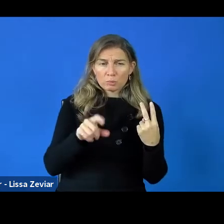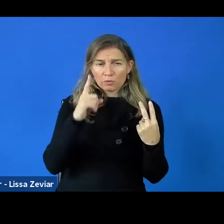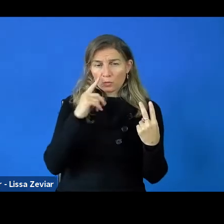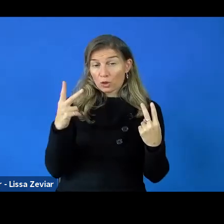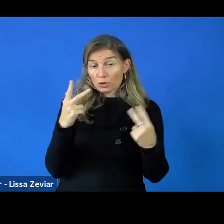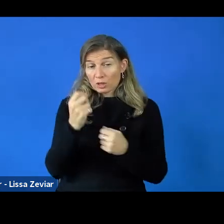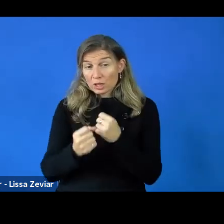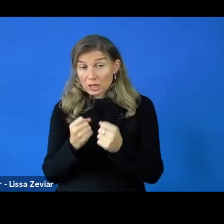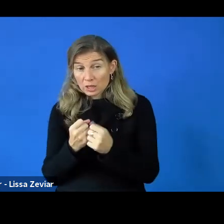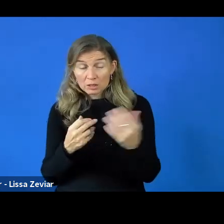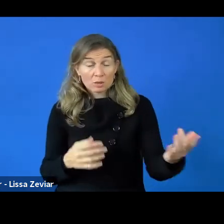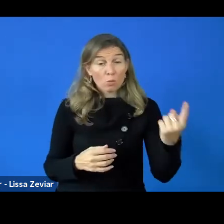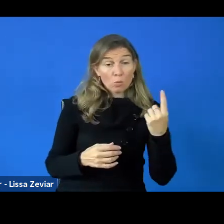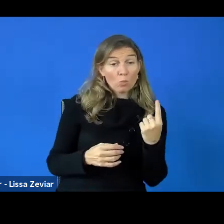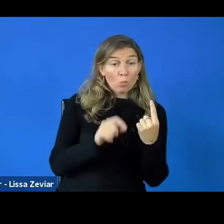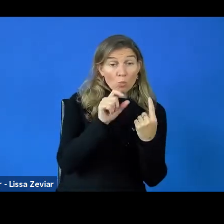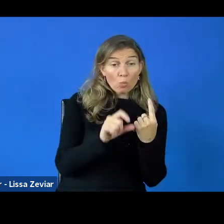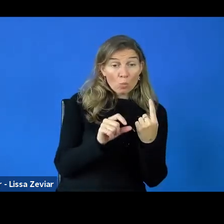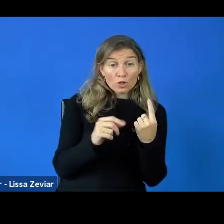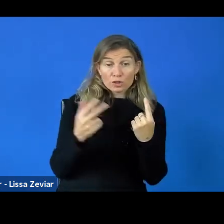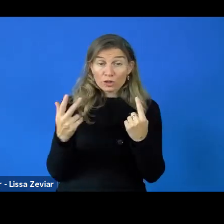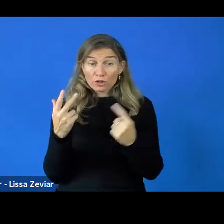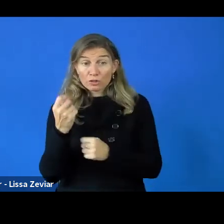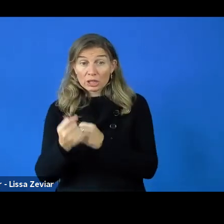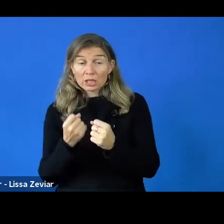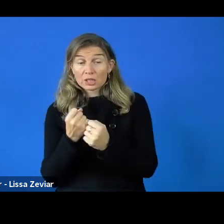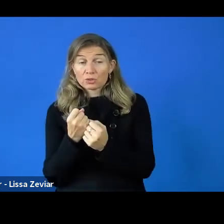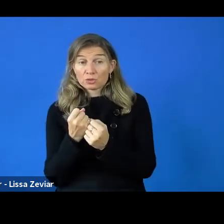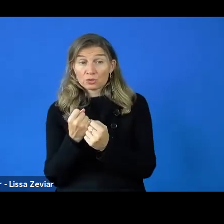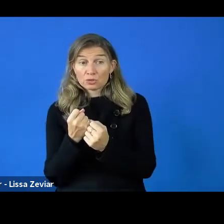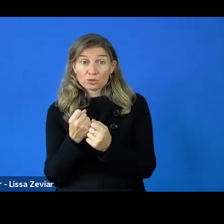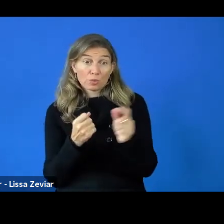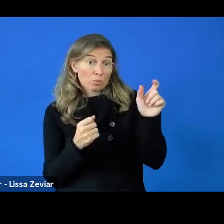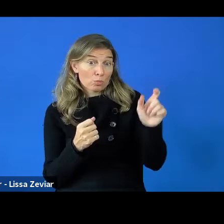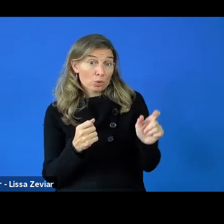If you need one person for 3 years, and the person ears for 60,000.